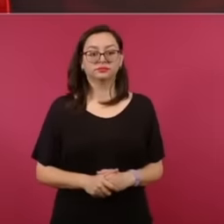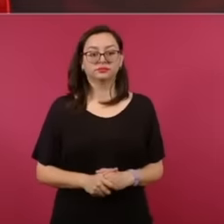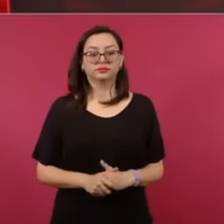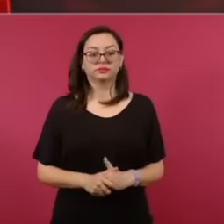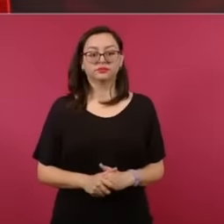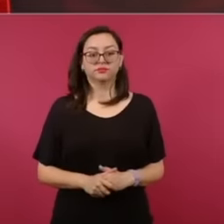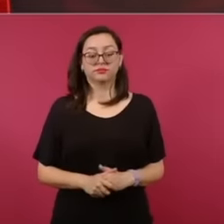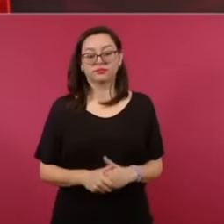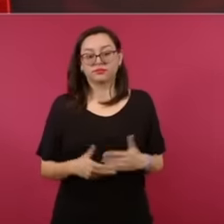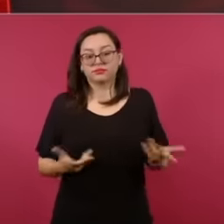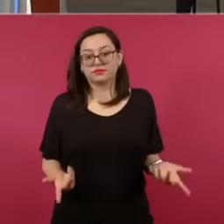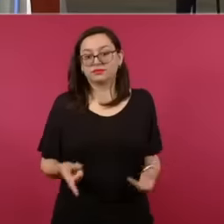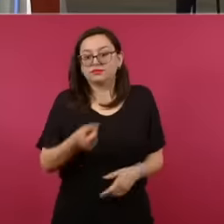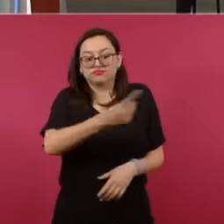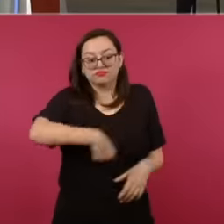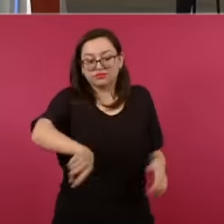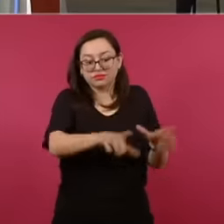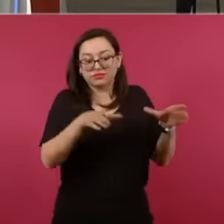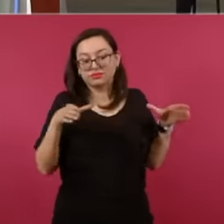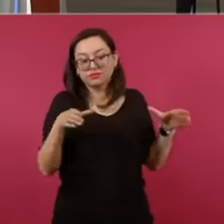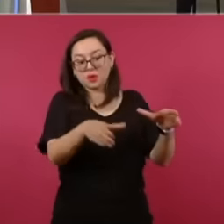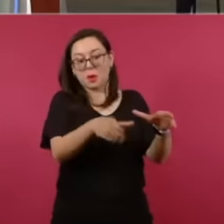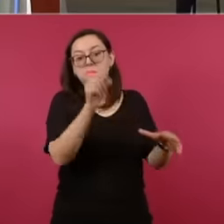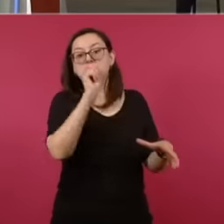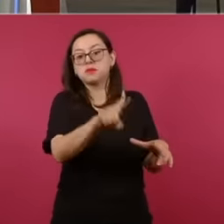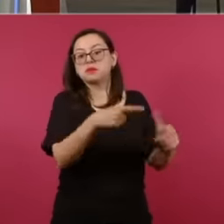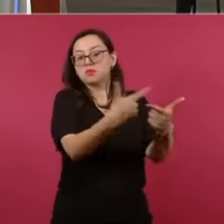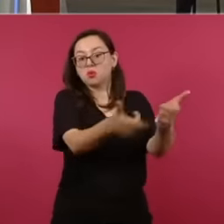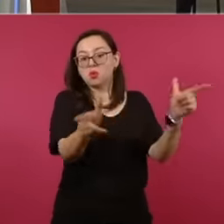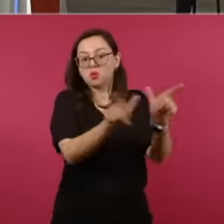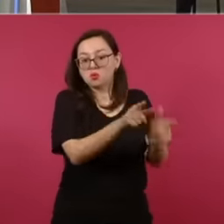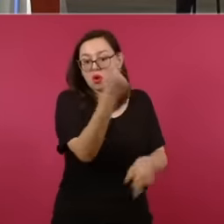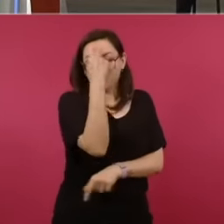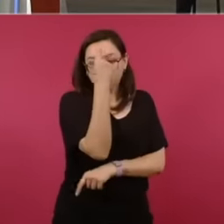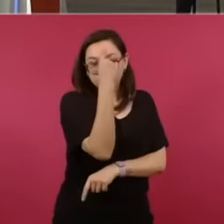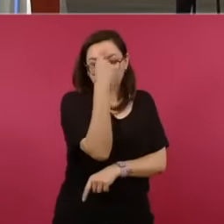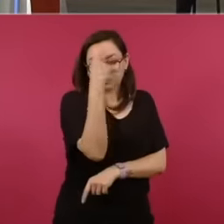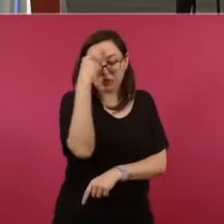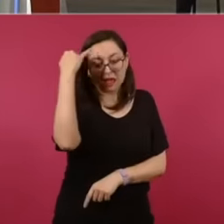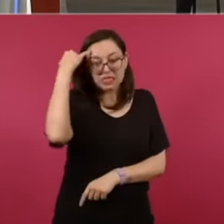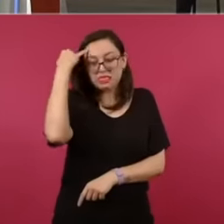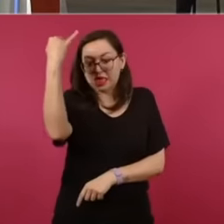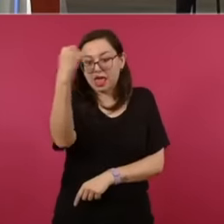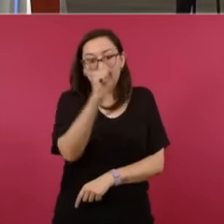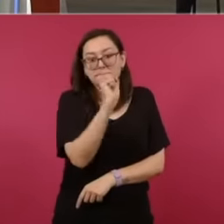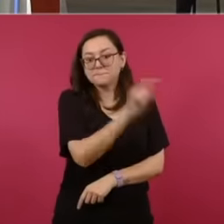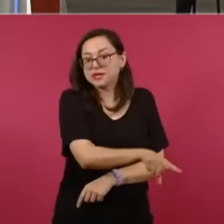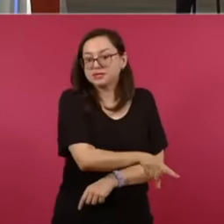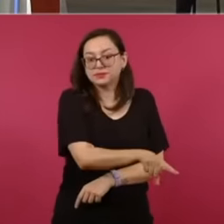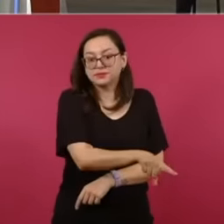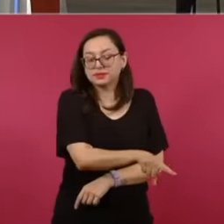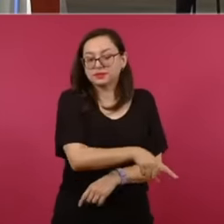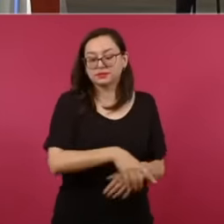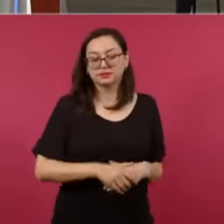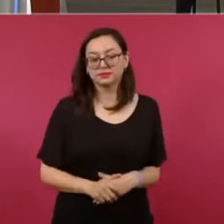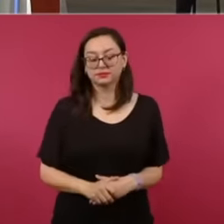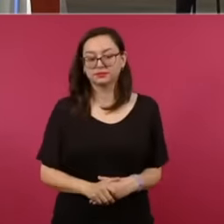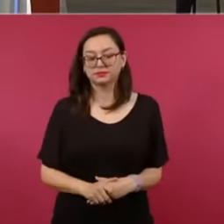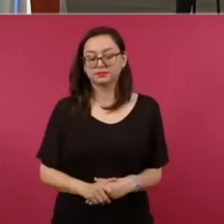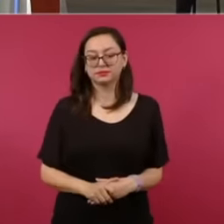trend What thoughts do you have about the ones